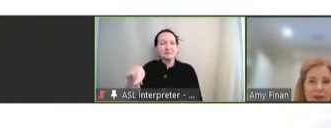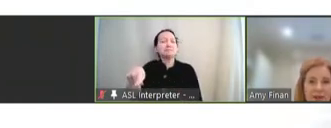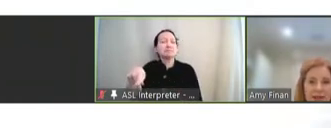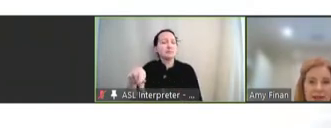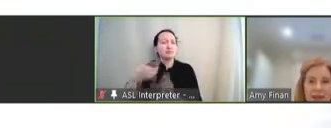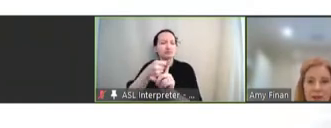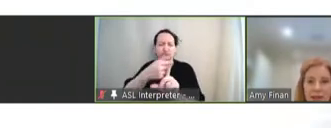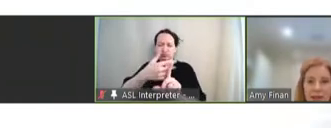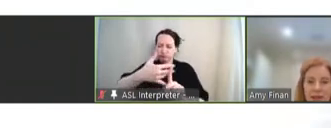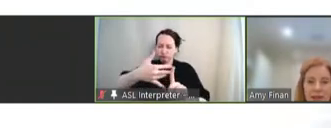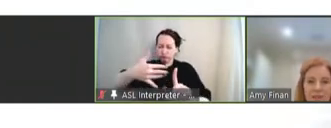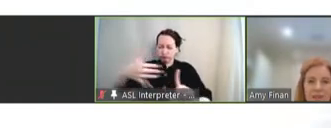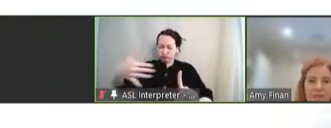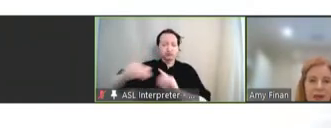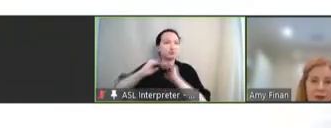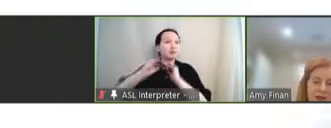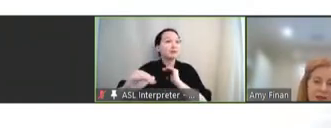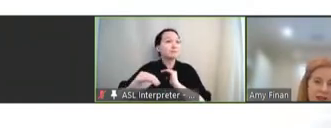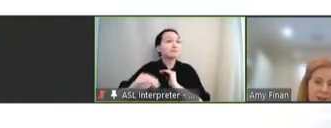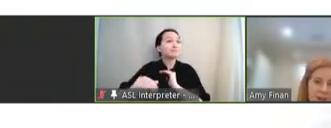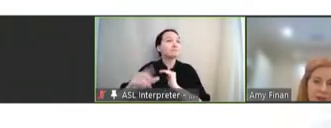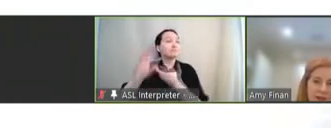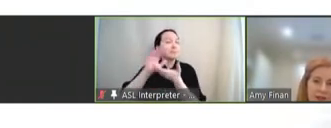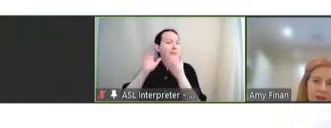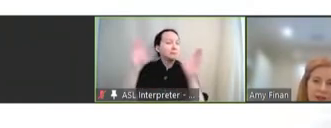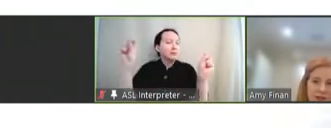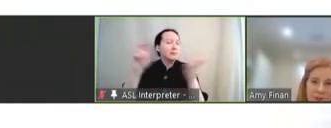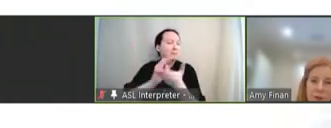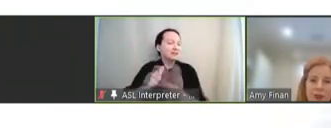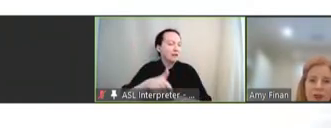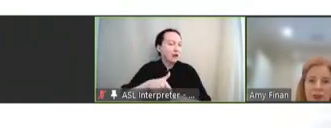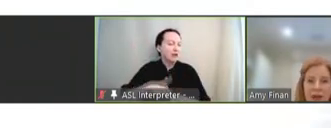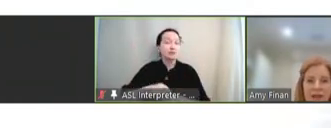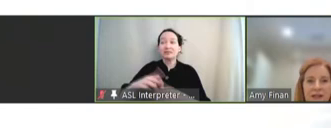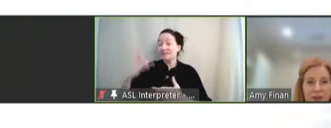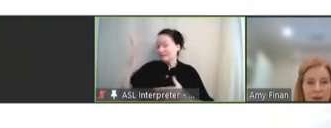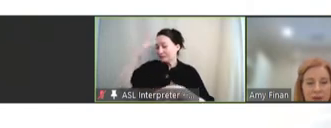and sustained in peacetime by addressing endemic diseases disproportionately impacting people in